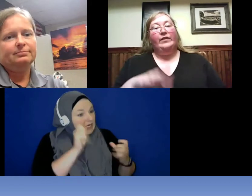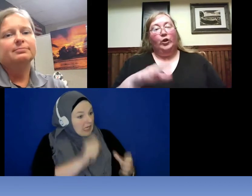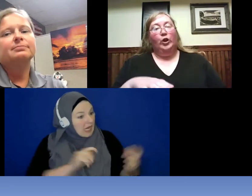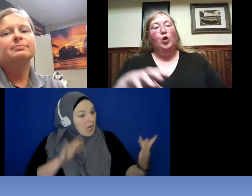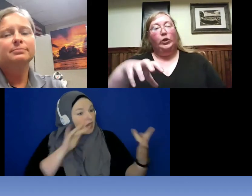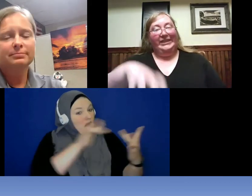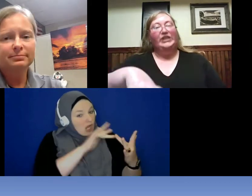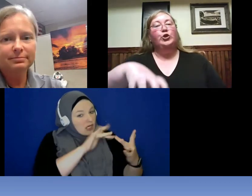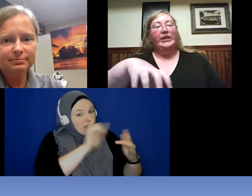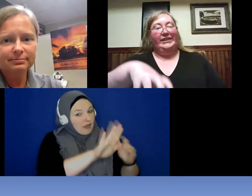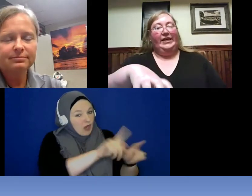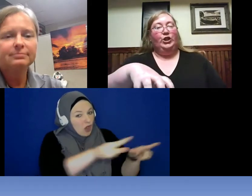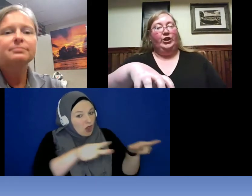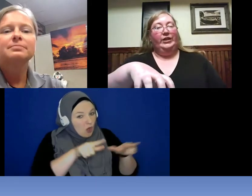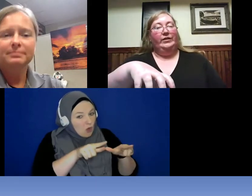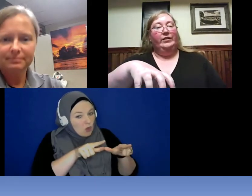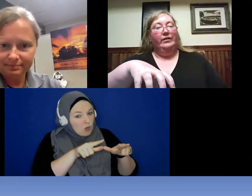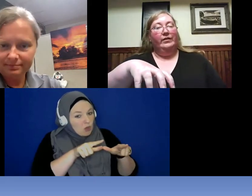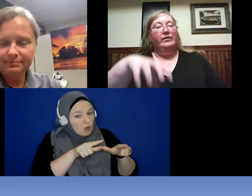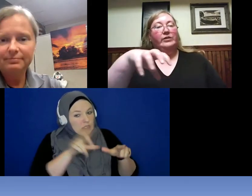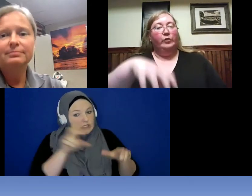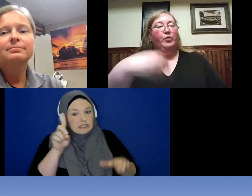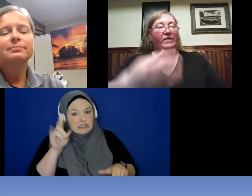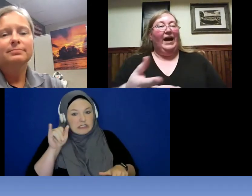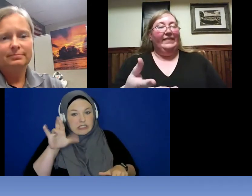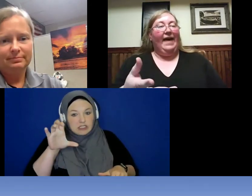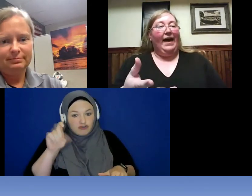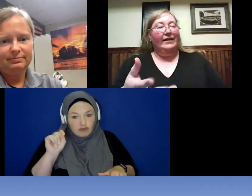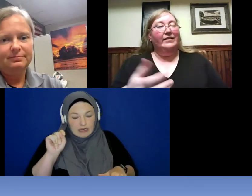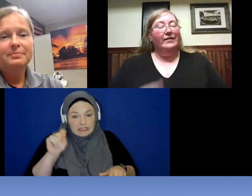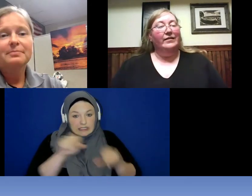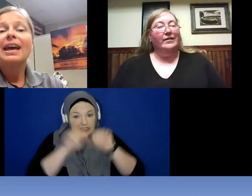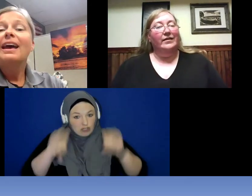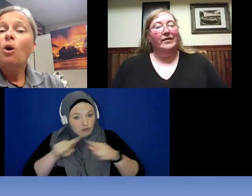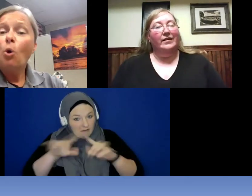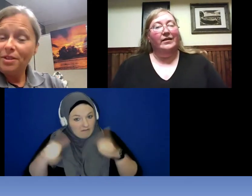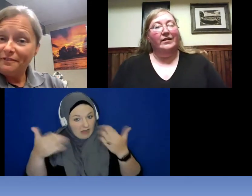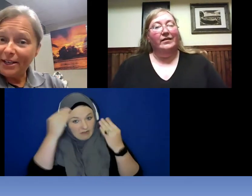their local district station to provide that. Reanna: Or the